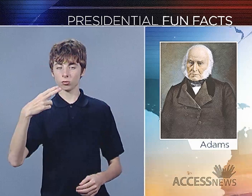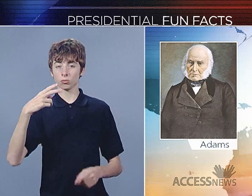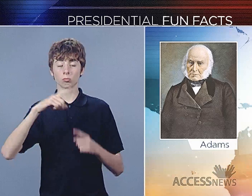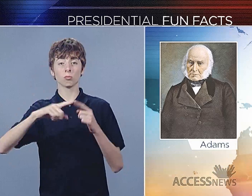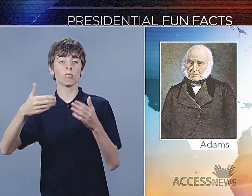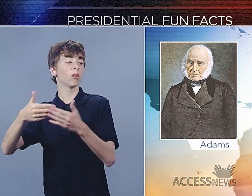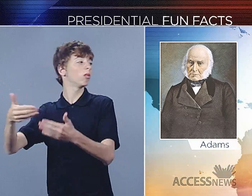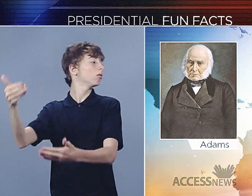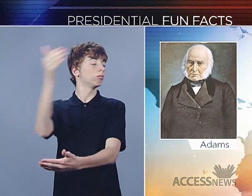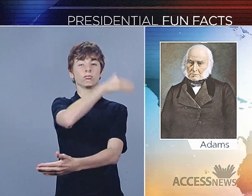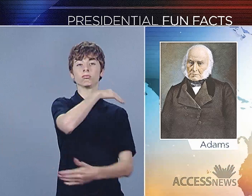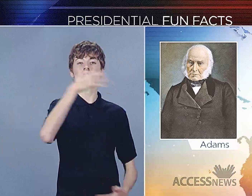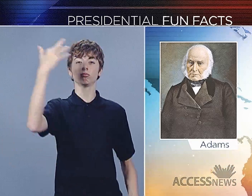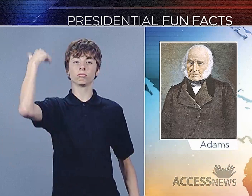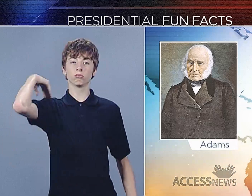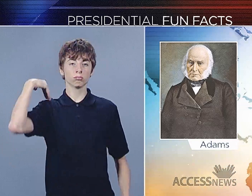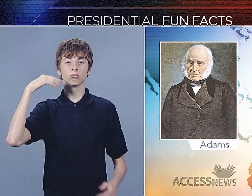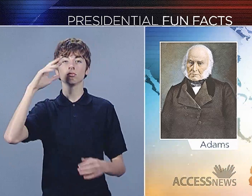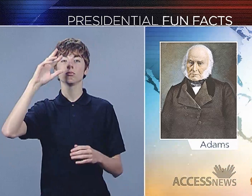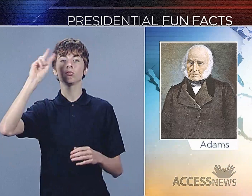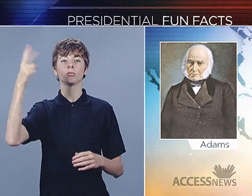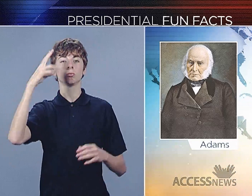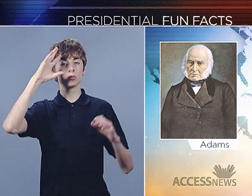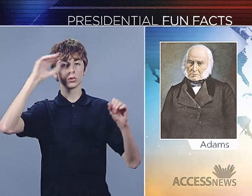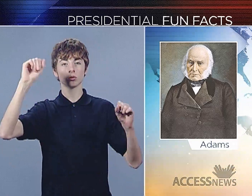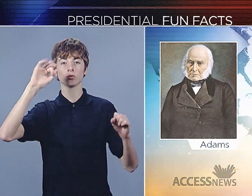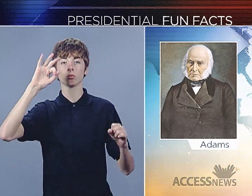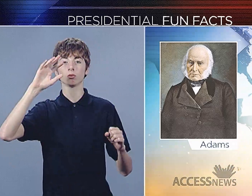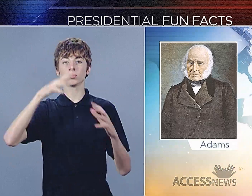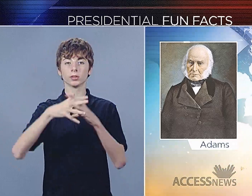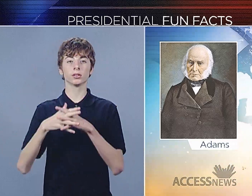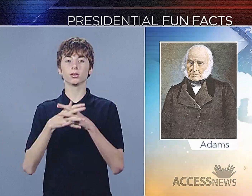George H. W. Bush and George W. Bush.